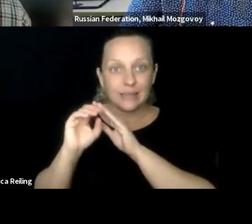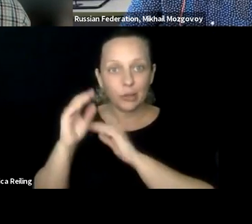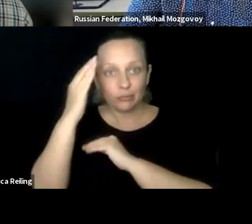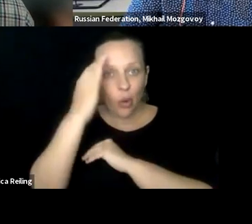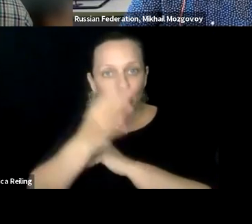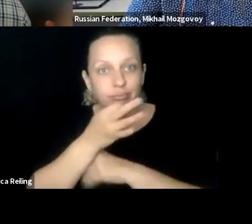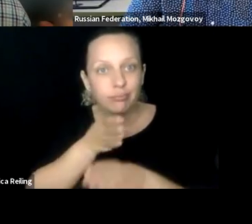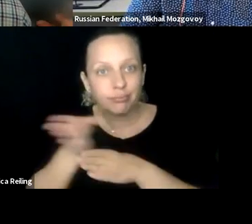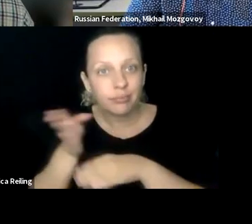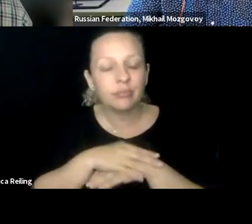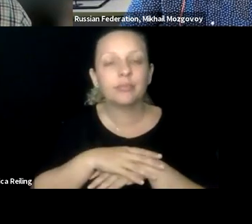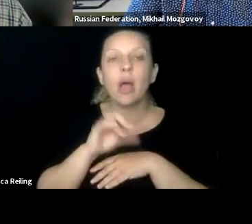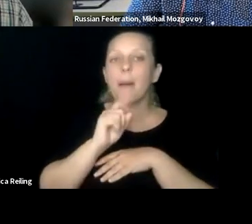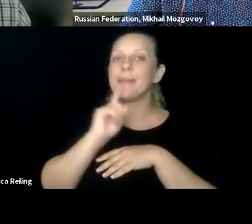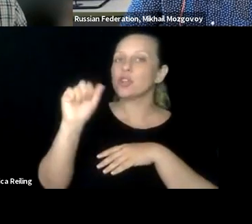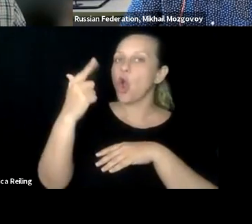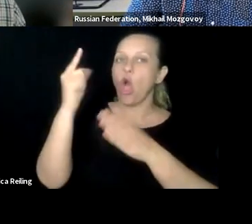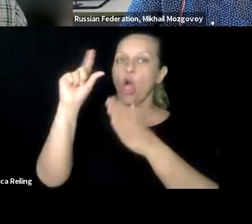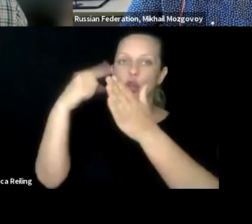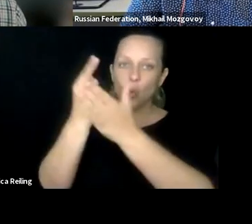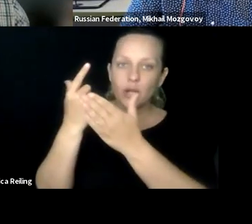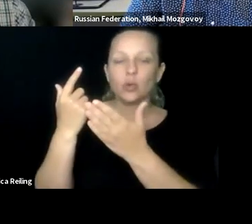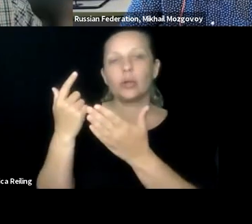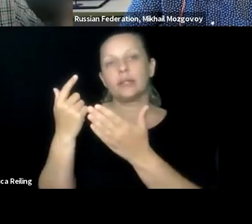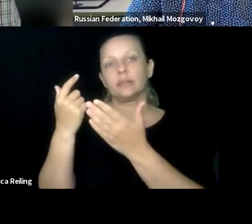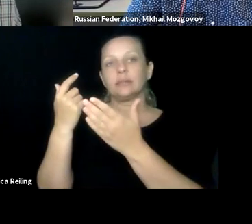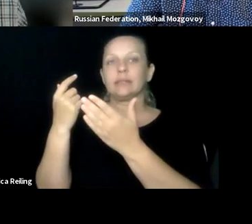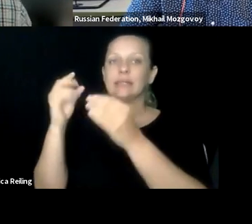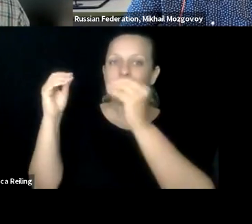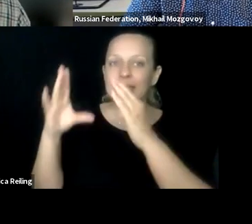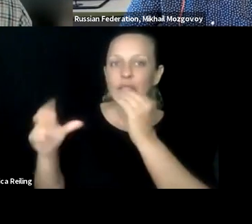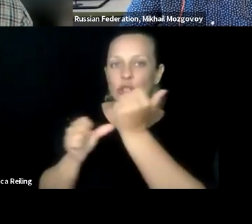just researching to find somebody that can help build a website, can they do